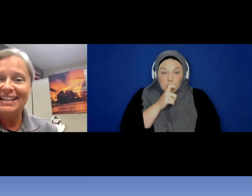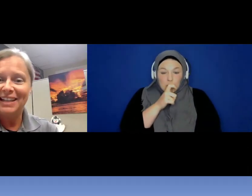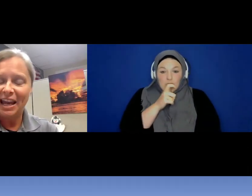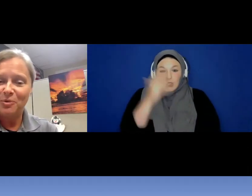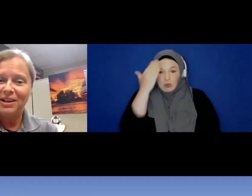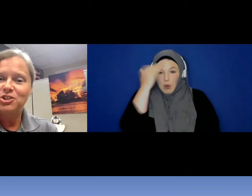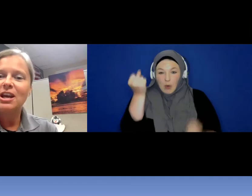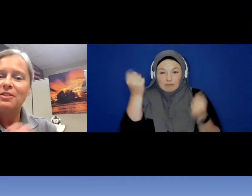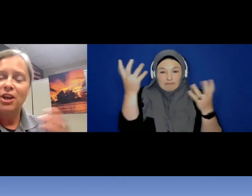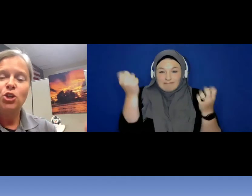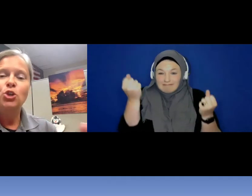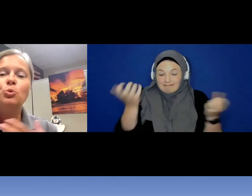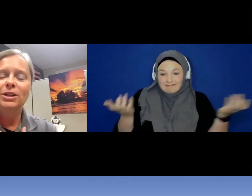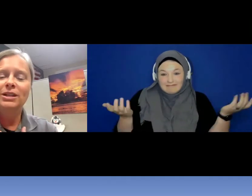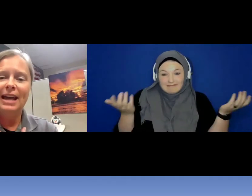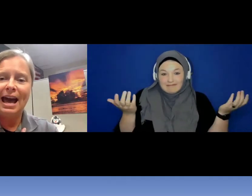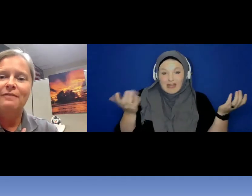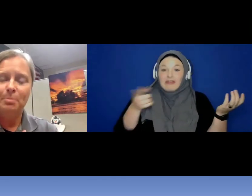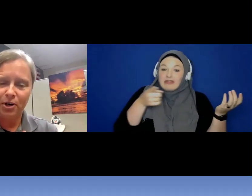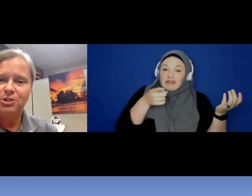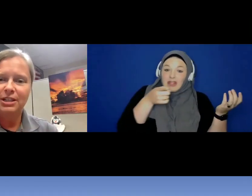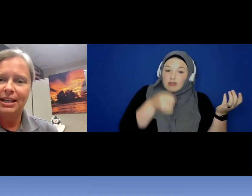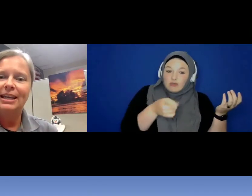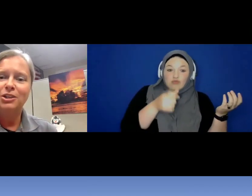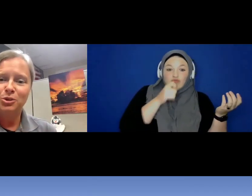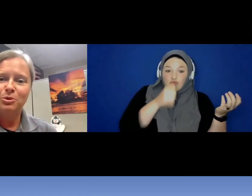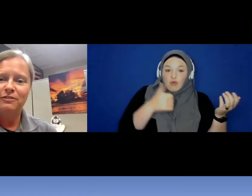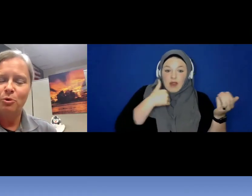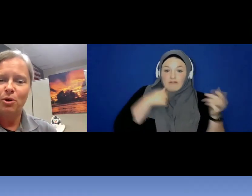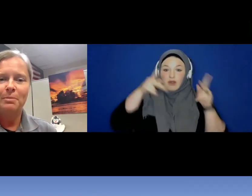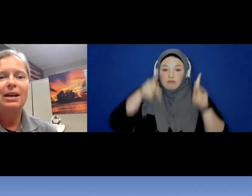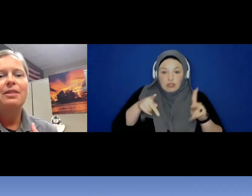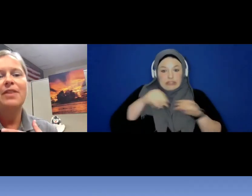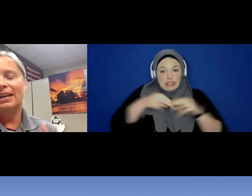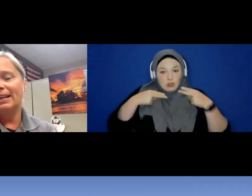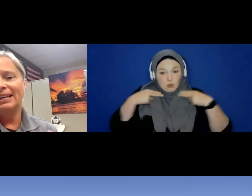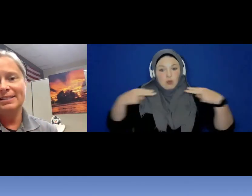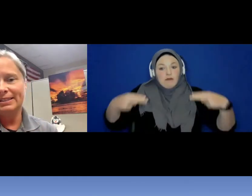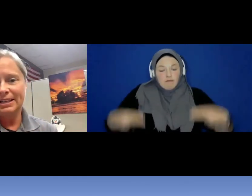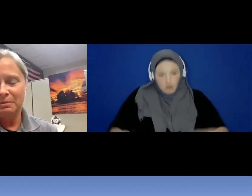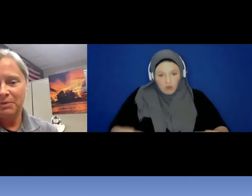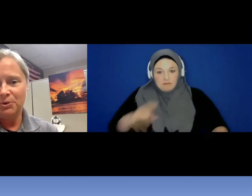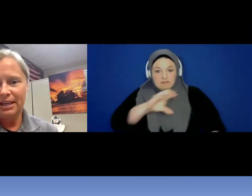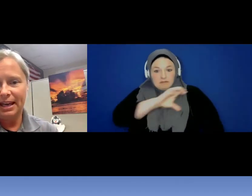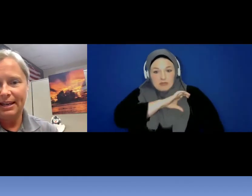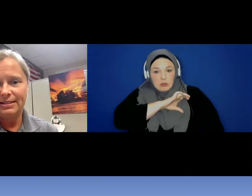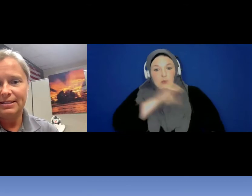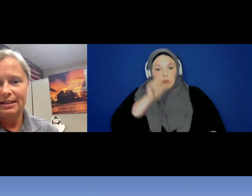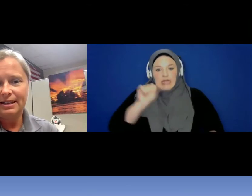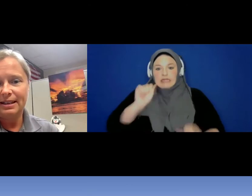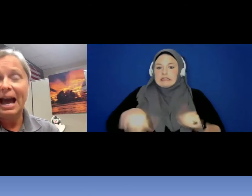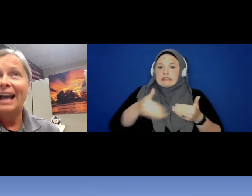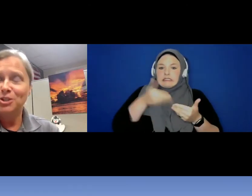language that you wouldn't have a person in uniform that can easily communicate. I do